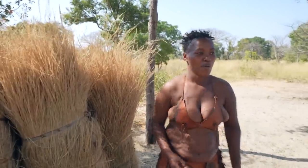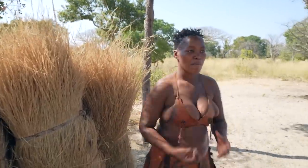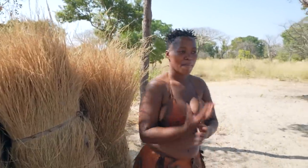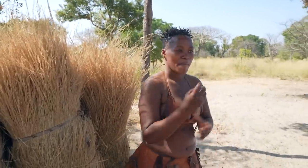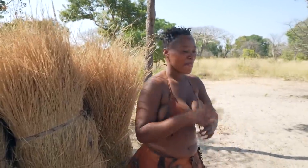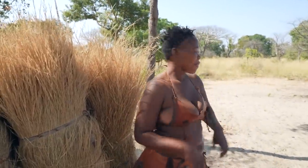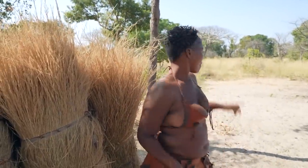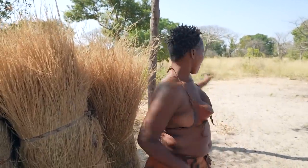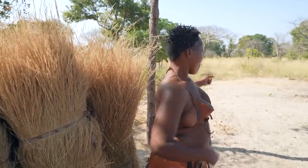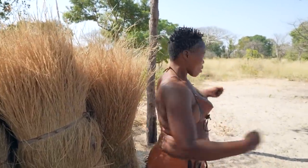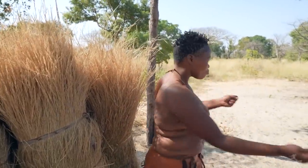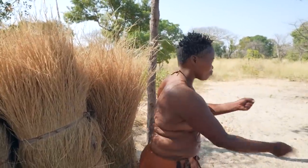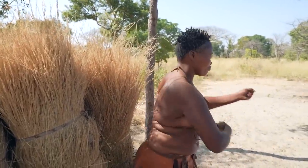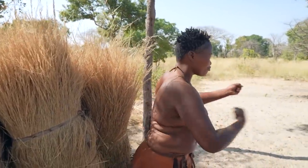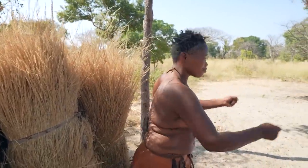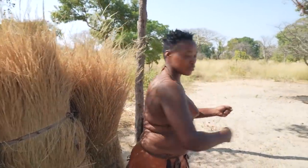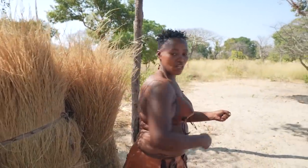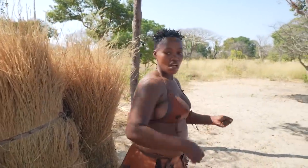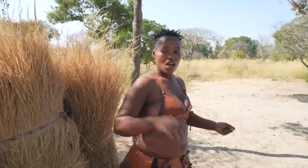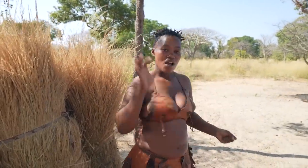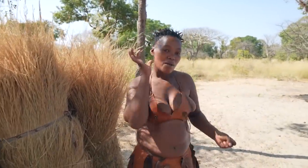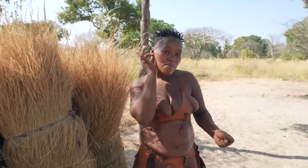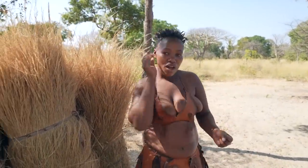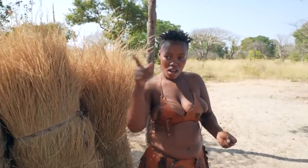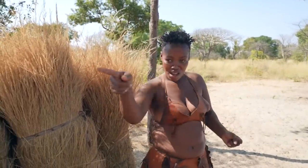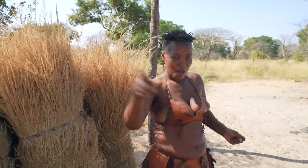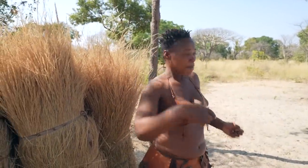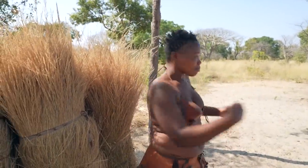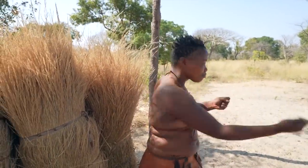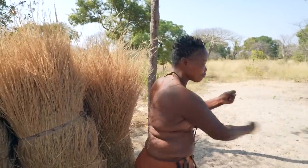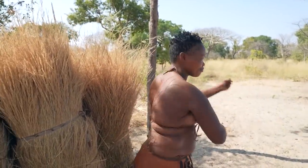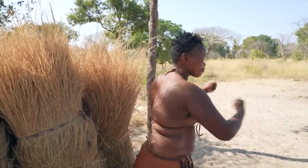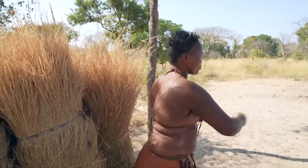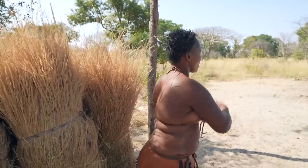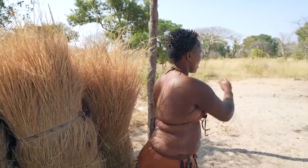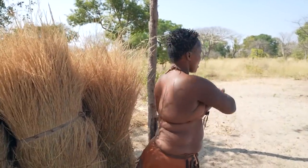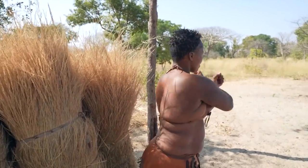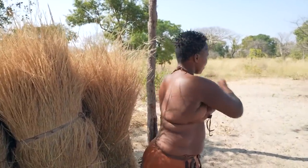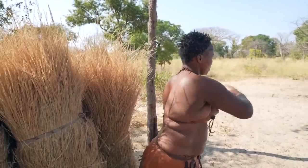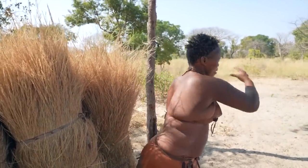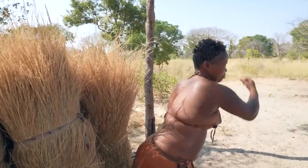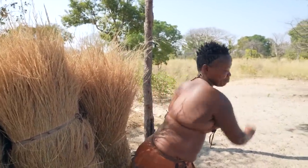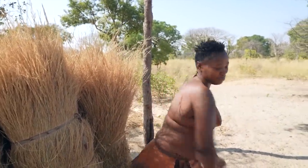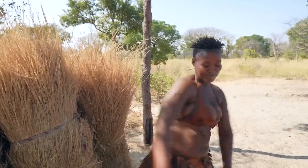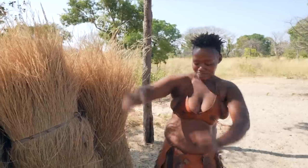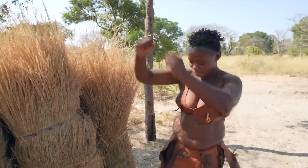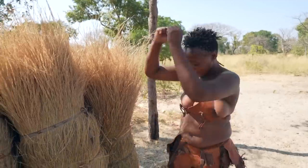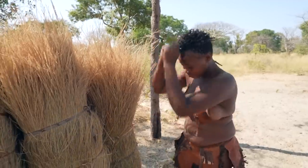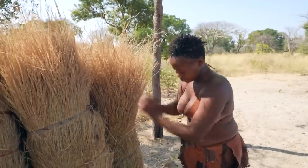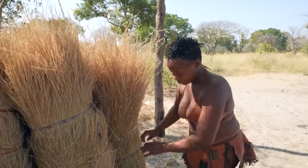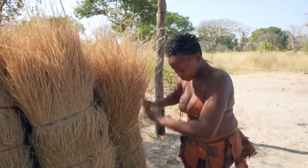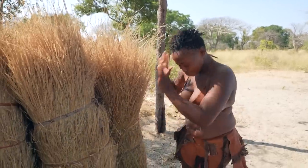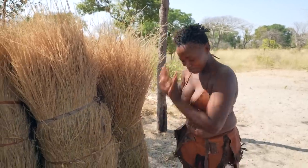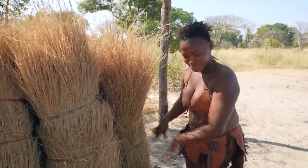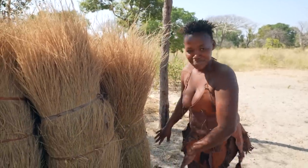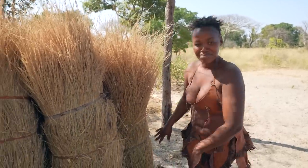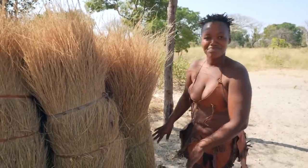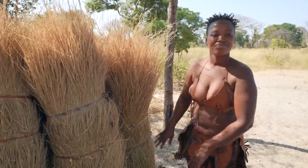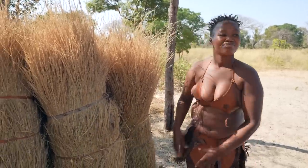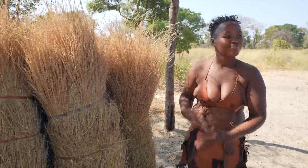This is all grass that the ladies and I have gathered and stored.